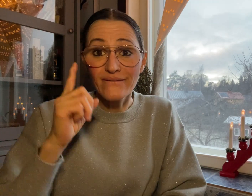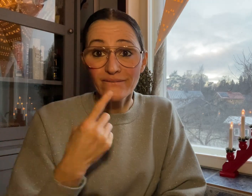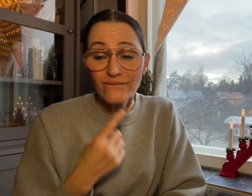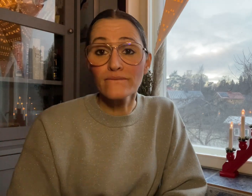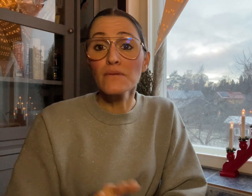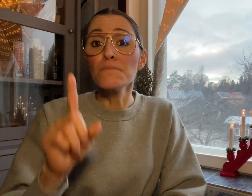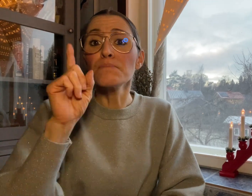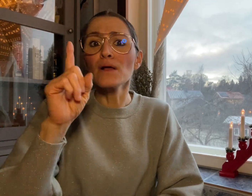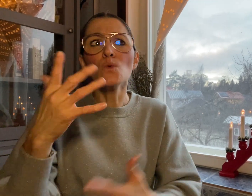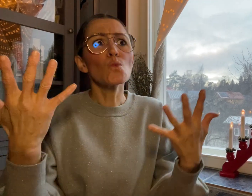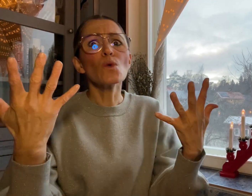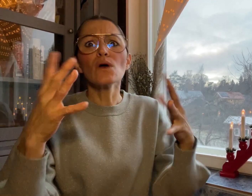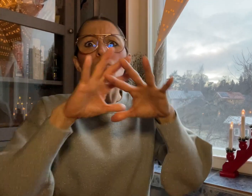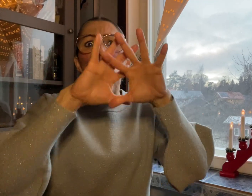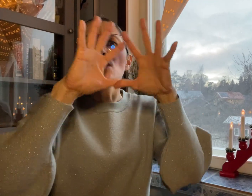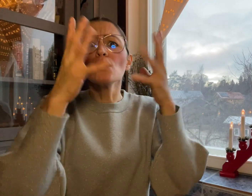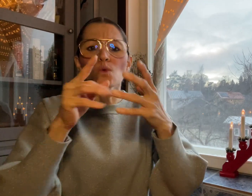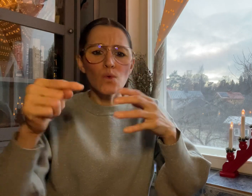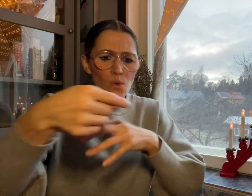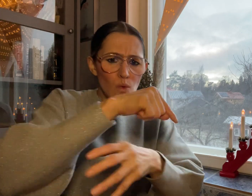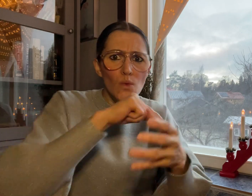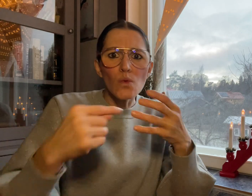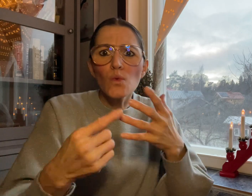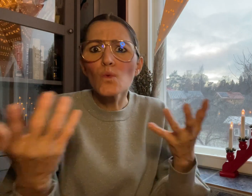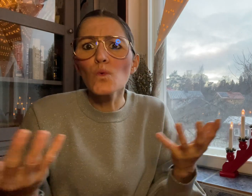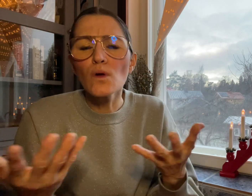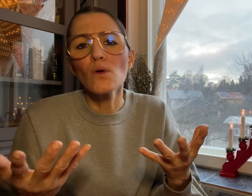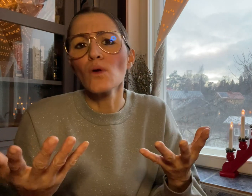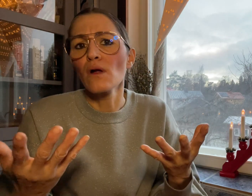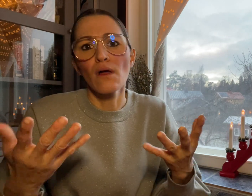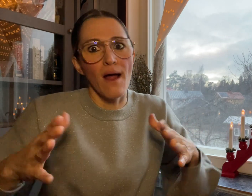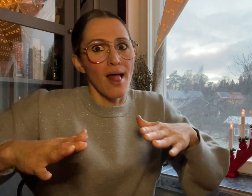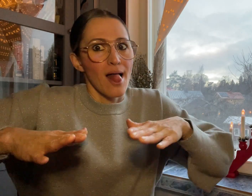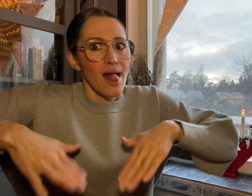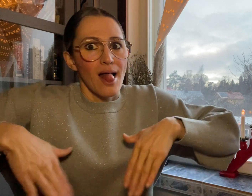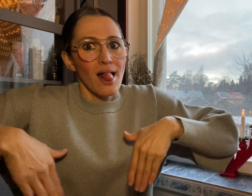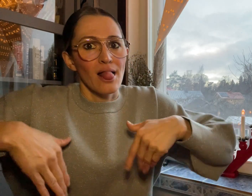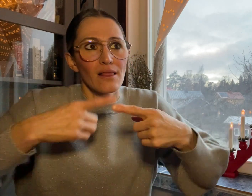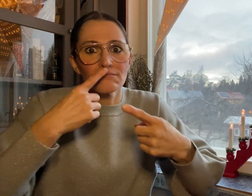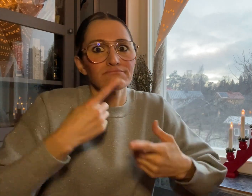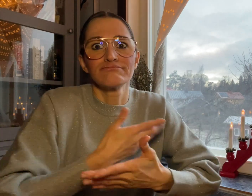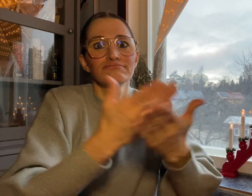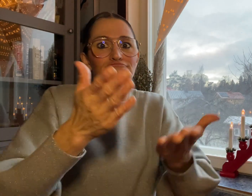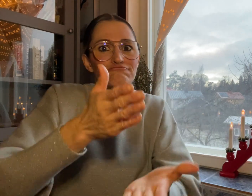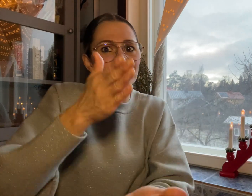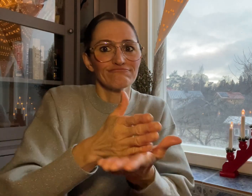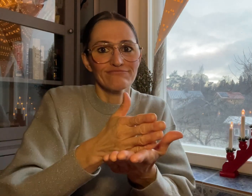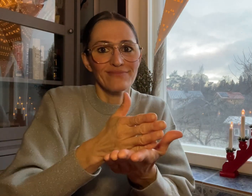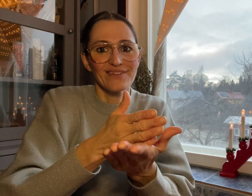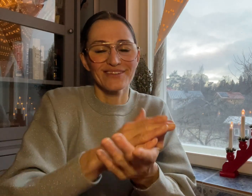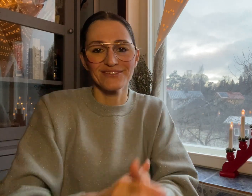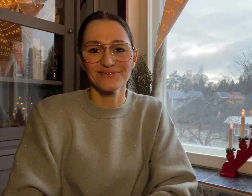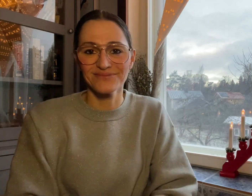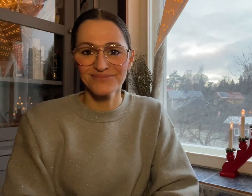for the Deaf. The location has not yet been determined.